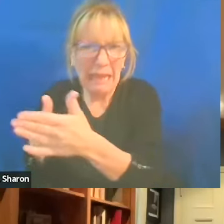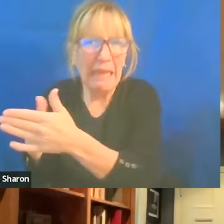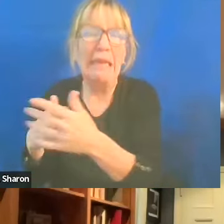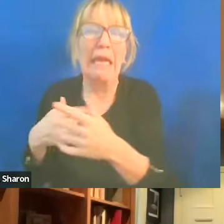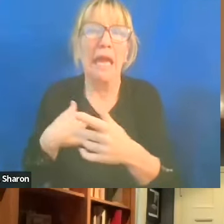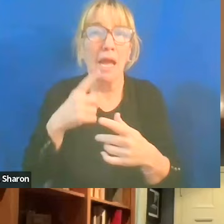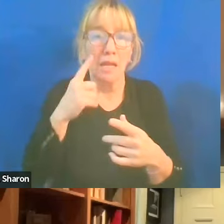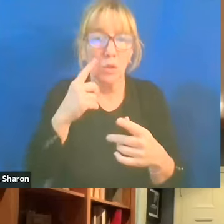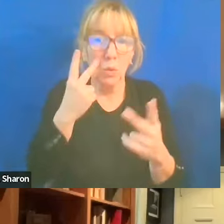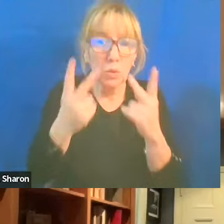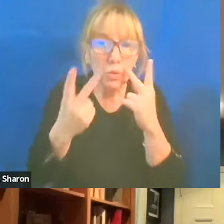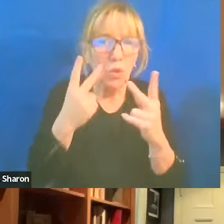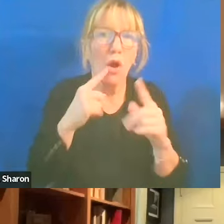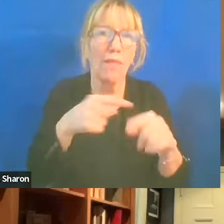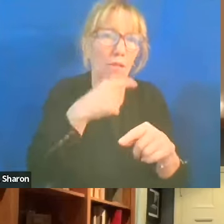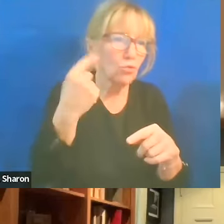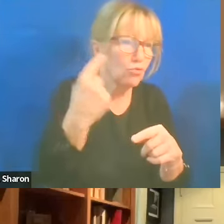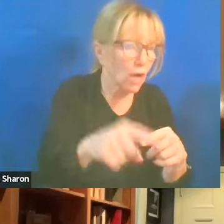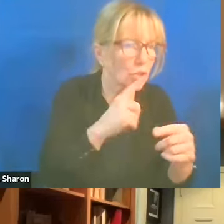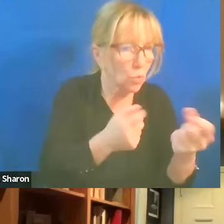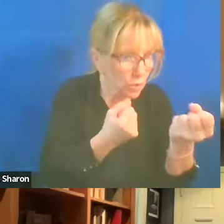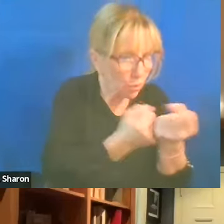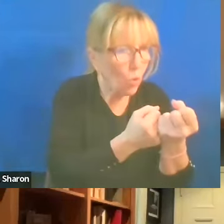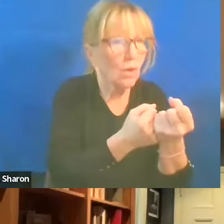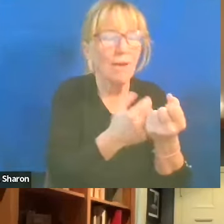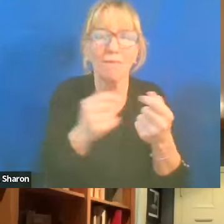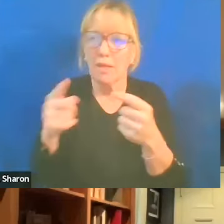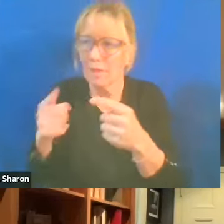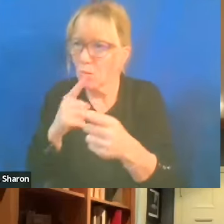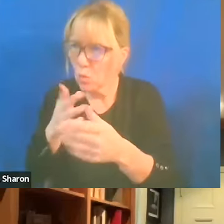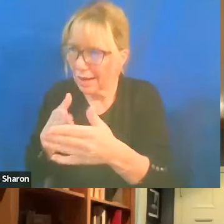And the Russians were supportive. And so, that was the political dynamic.